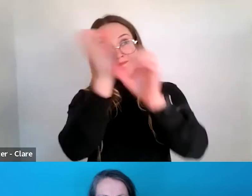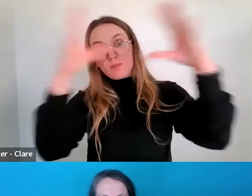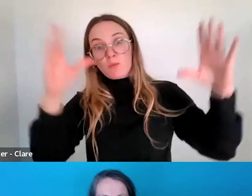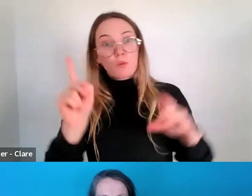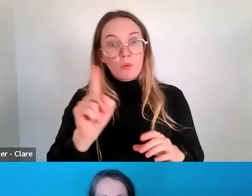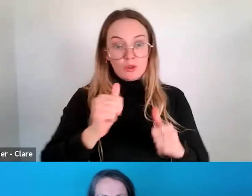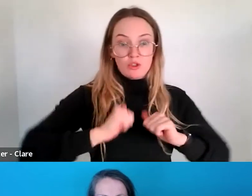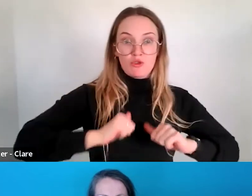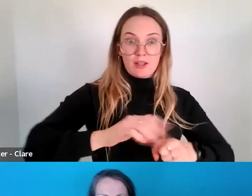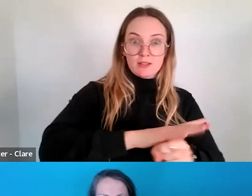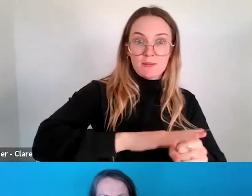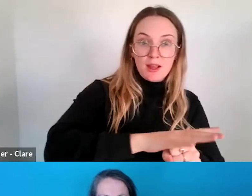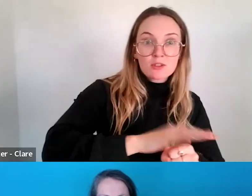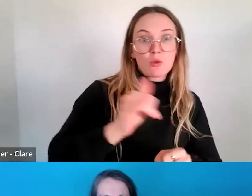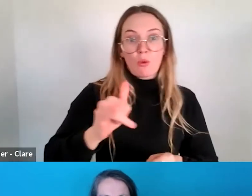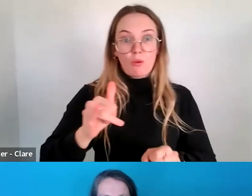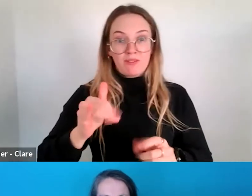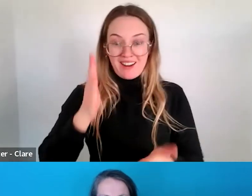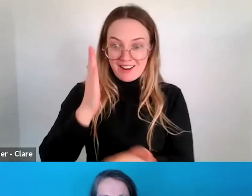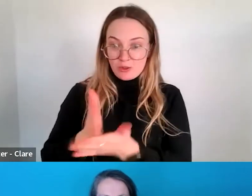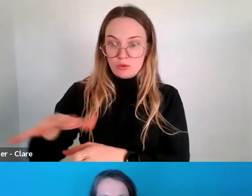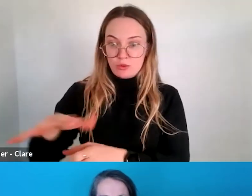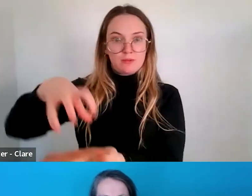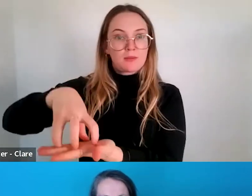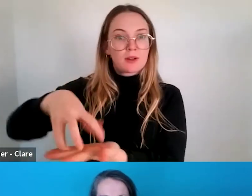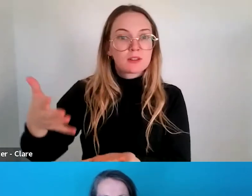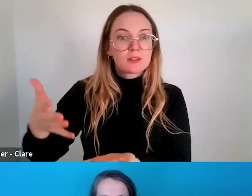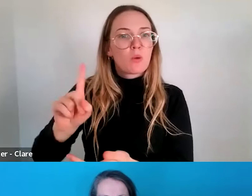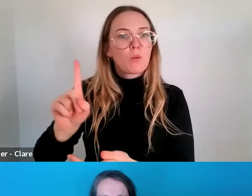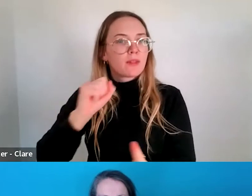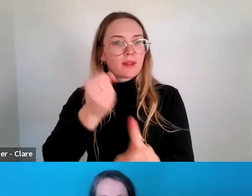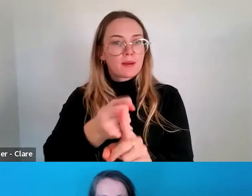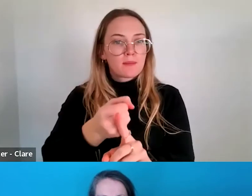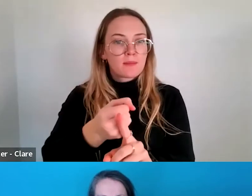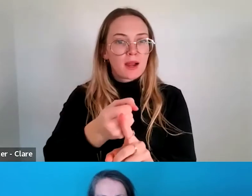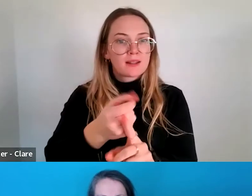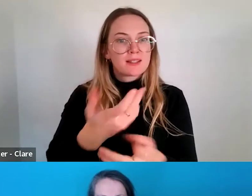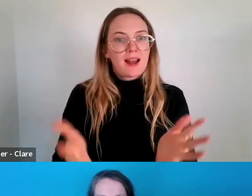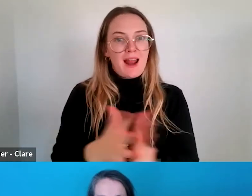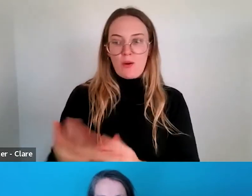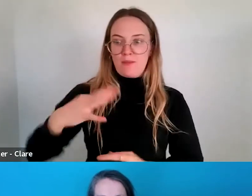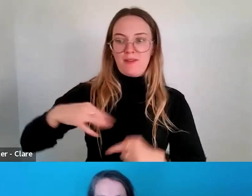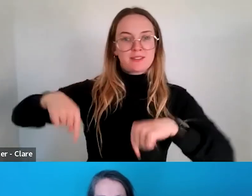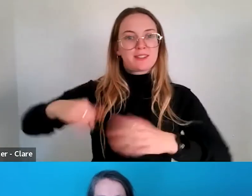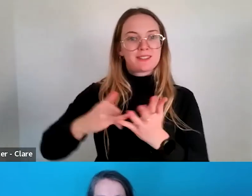or a physical space and what would the impact of that be for the sector going forward?